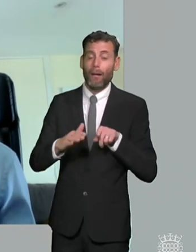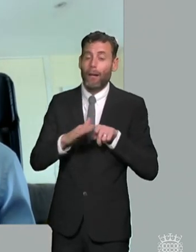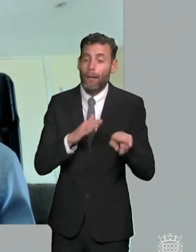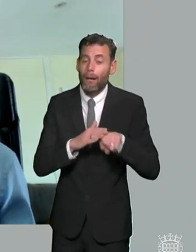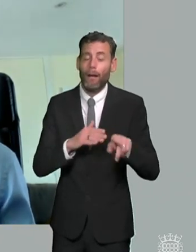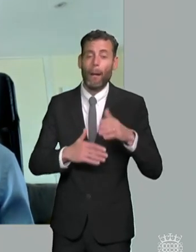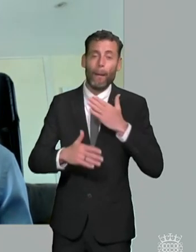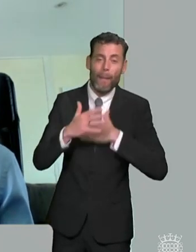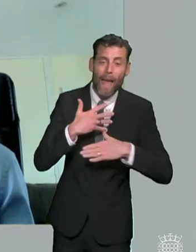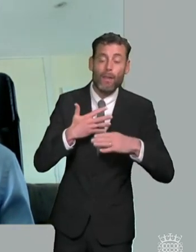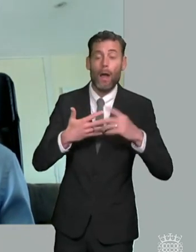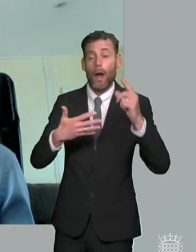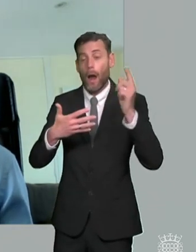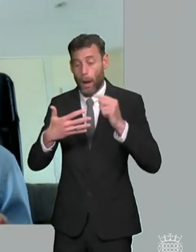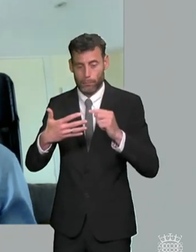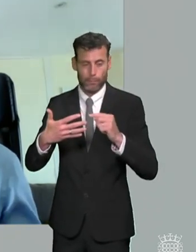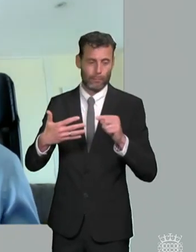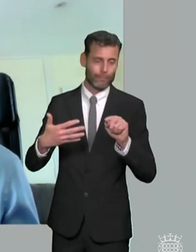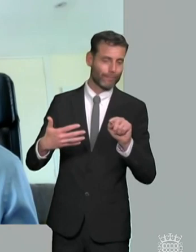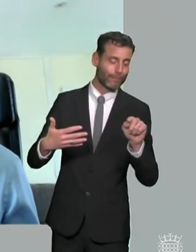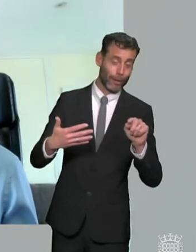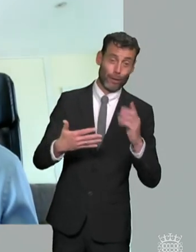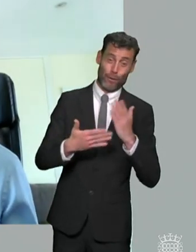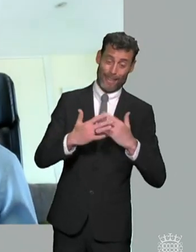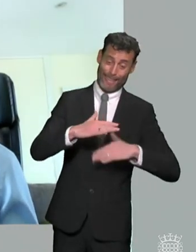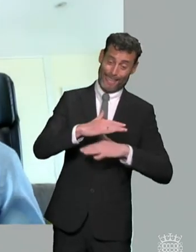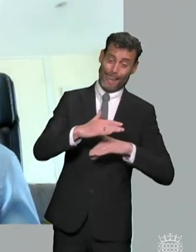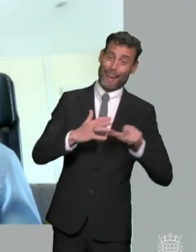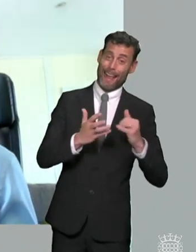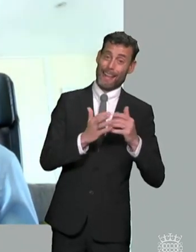tone that's set and i think similarly i spoke a little bit earlier around intersectionality